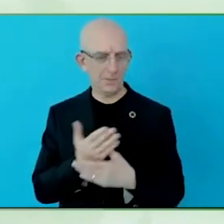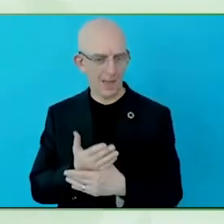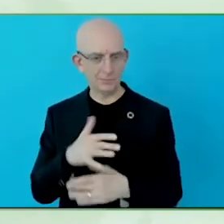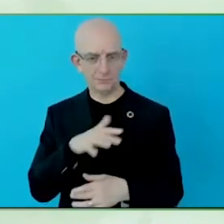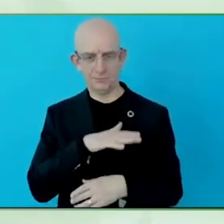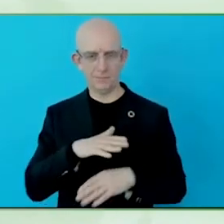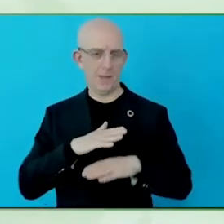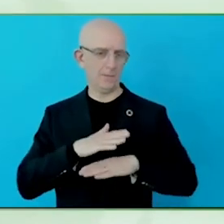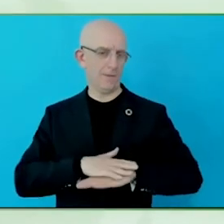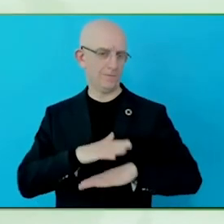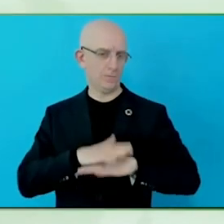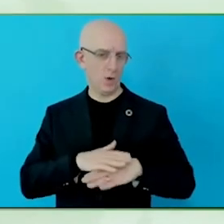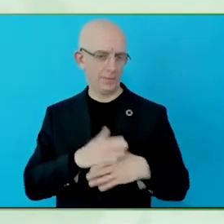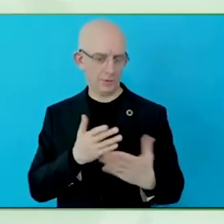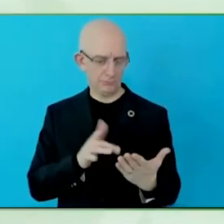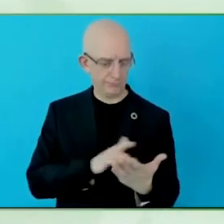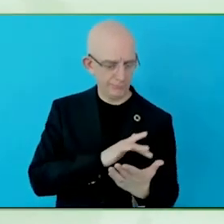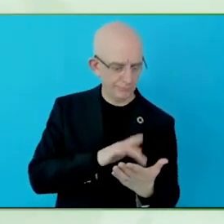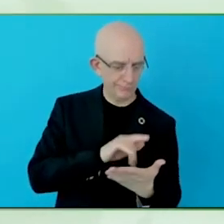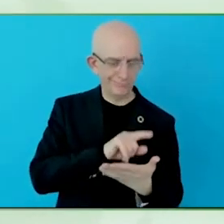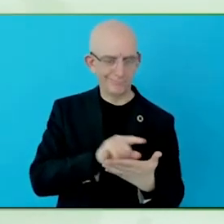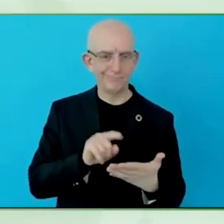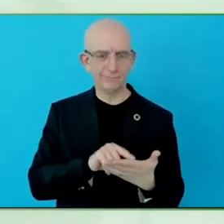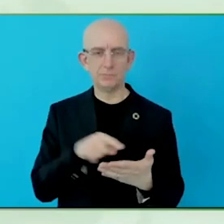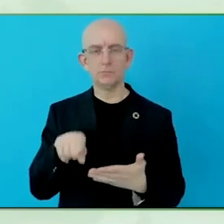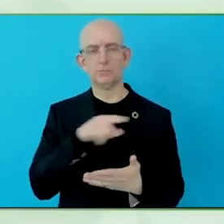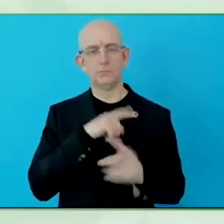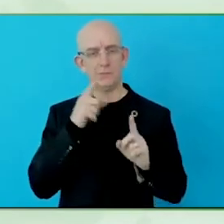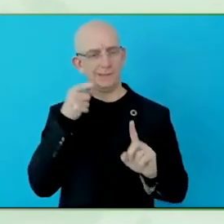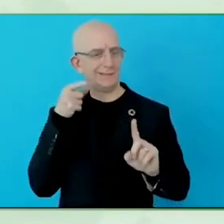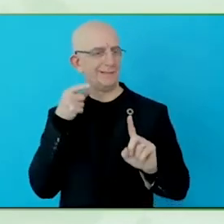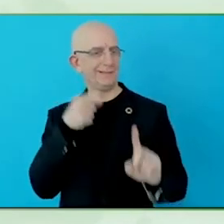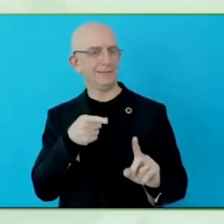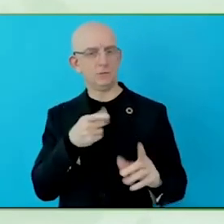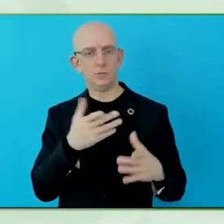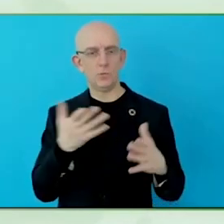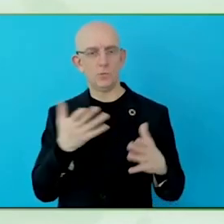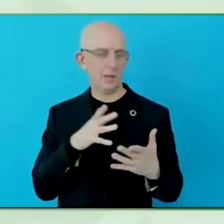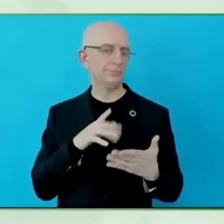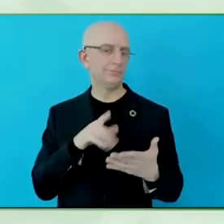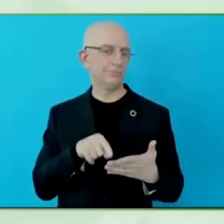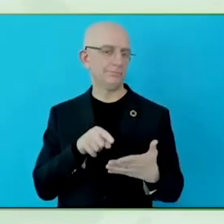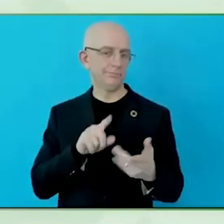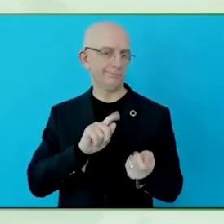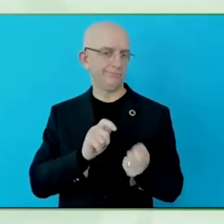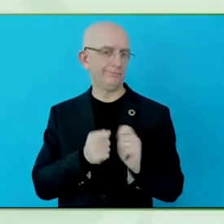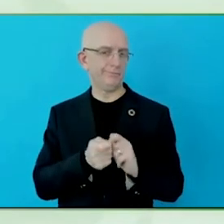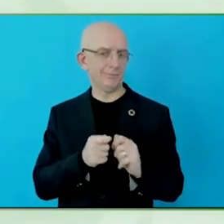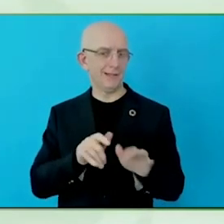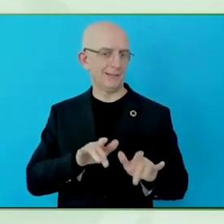a lot of branches close, especially for us, for example, in the Netherlands, where almost all branches close, it means that